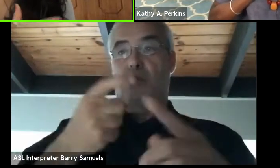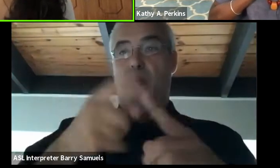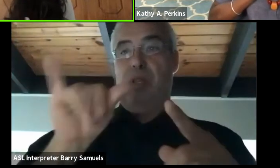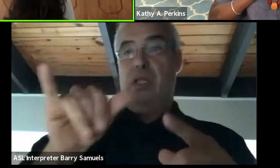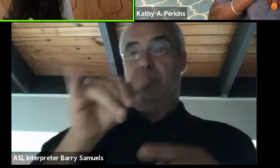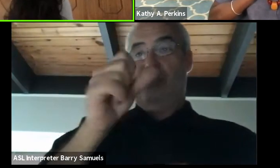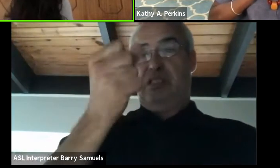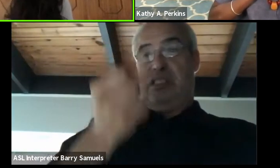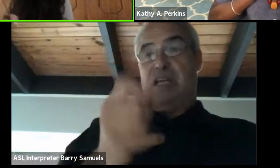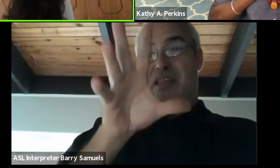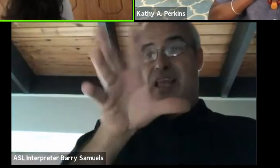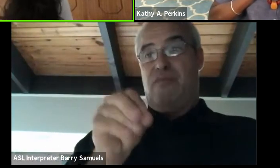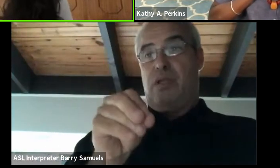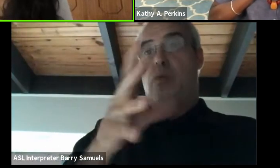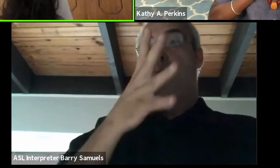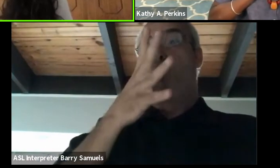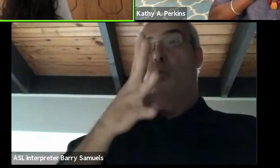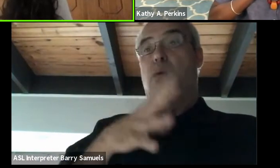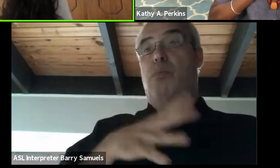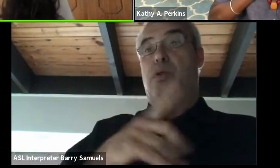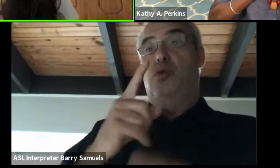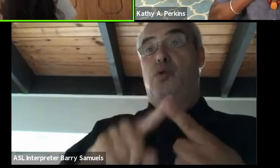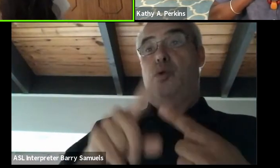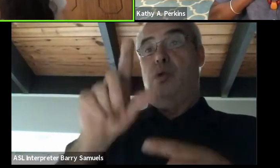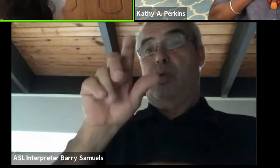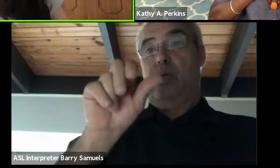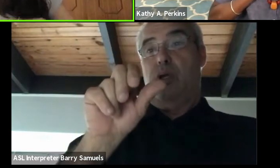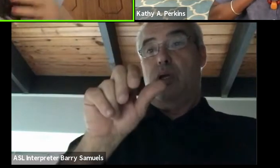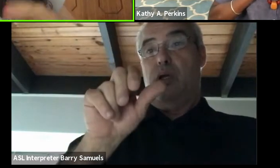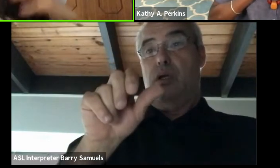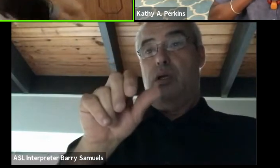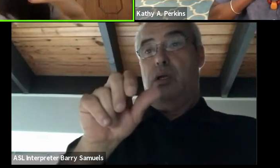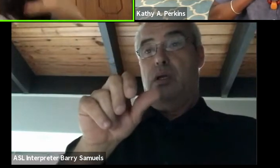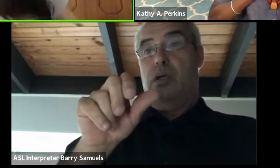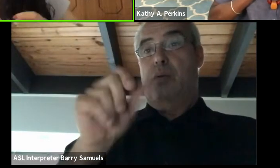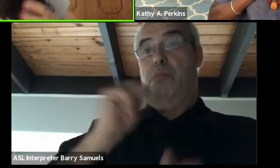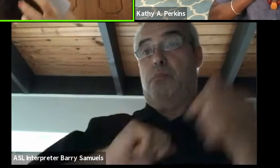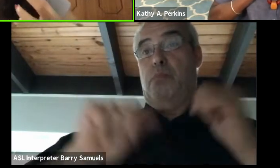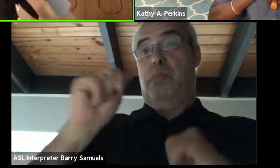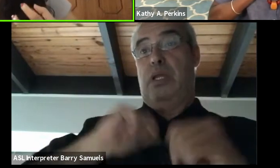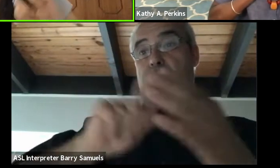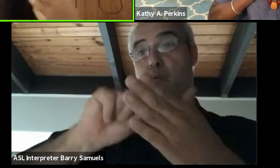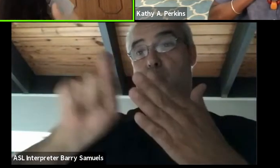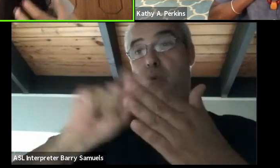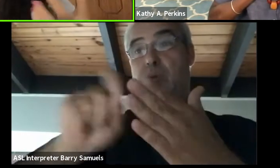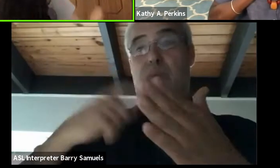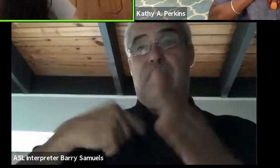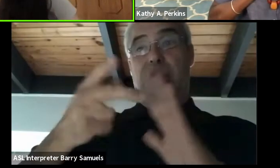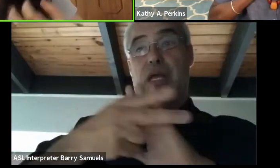playwrights anthology to the African women playwrights, I think you've highlighted two issues that I think continued to plague